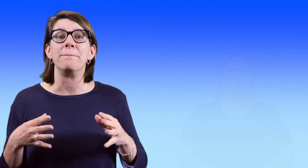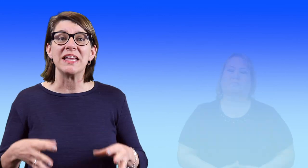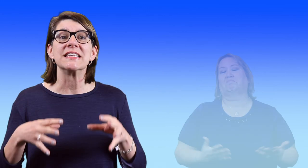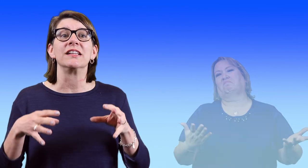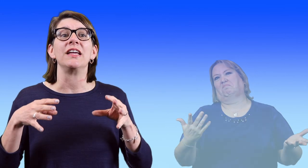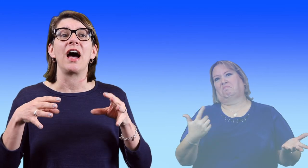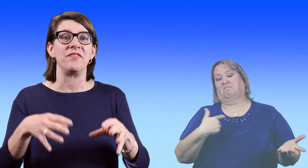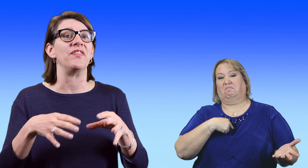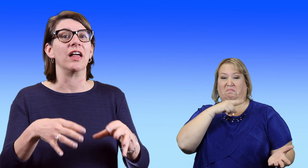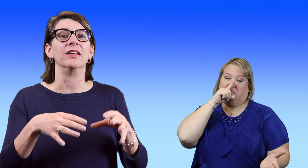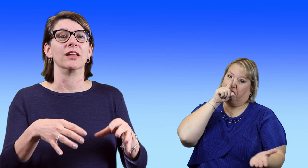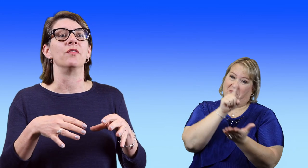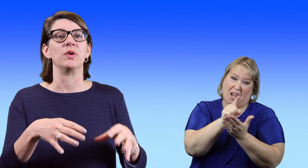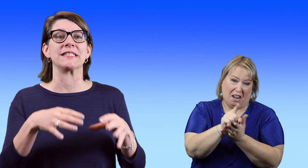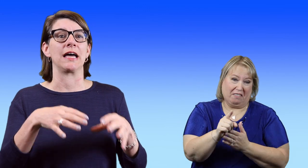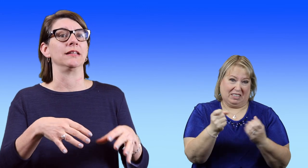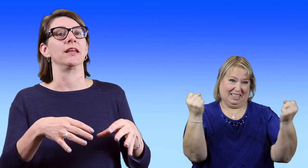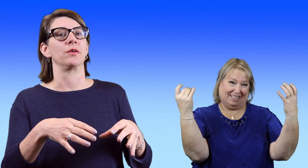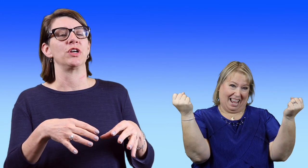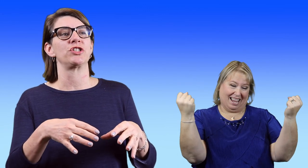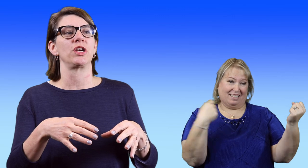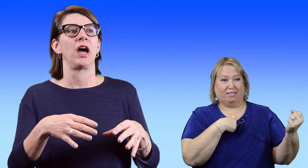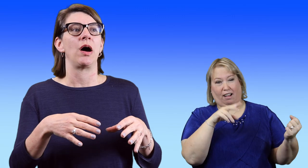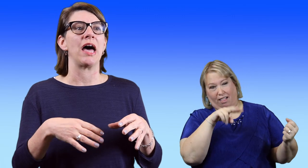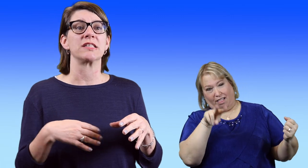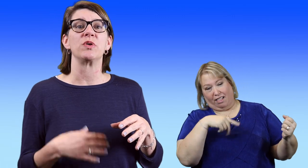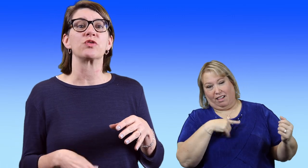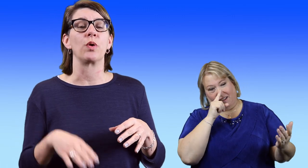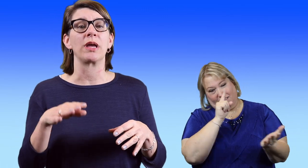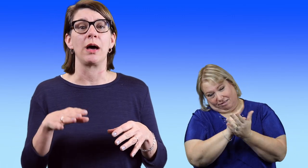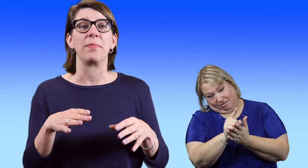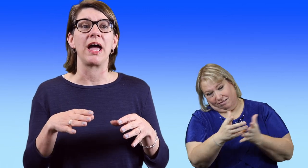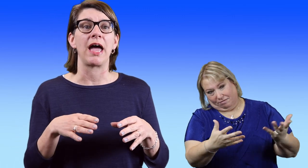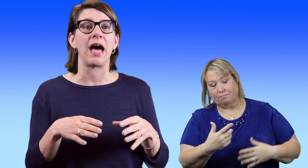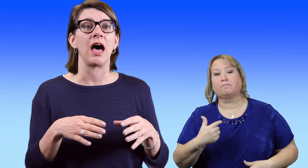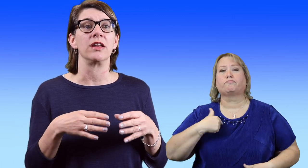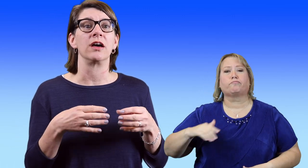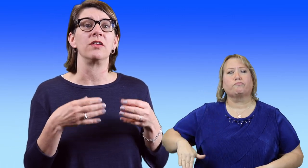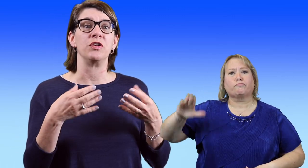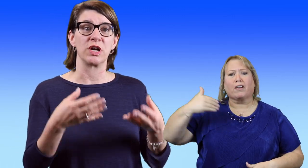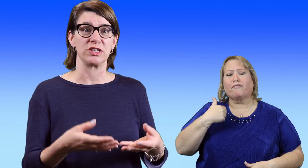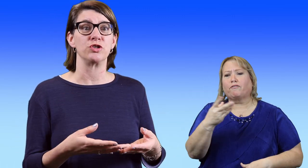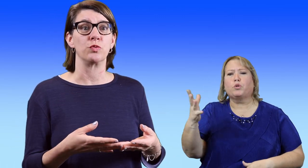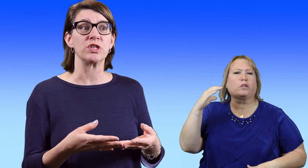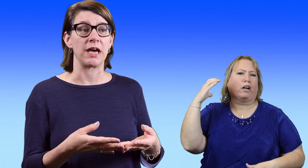Basically I fell in love with sign language. As I was growing up, I had a few cousins who were deaf